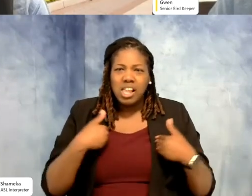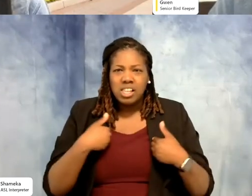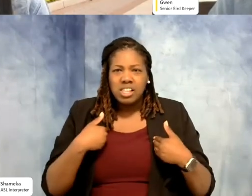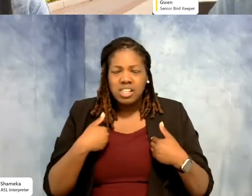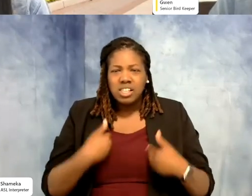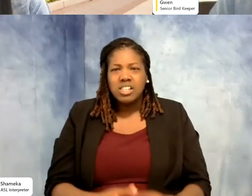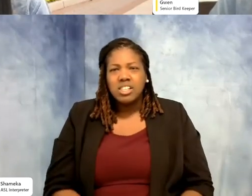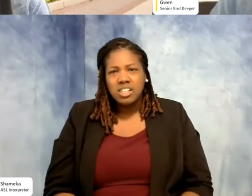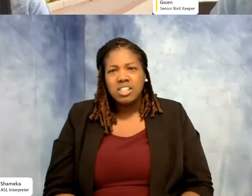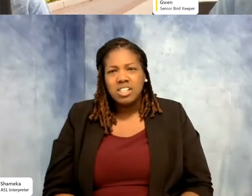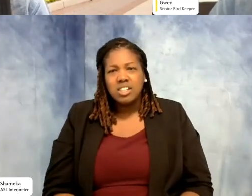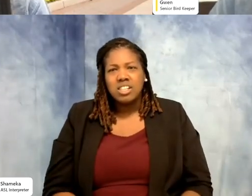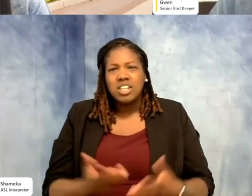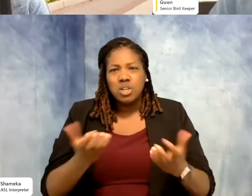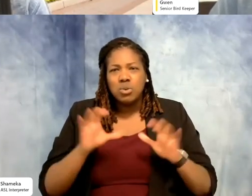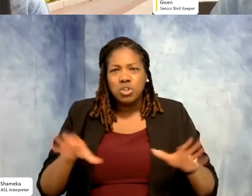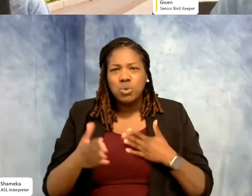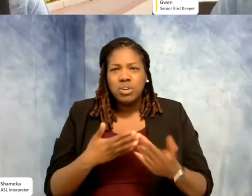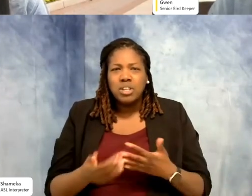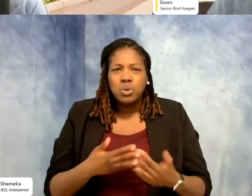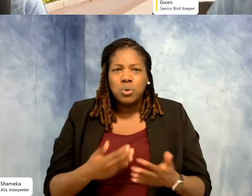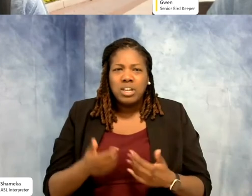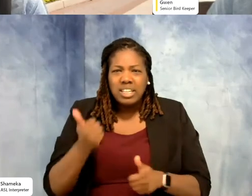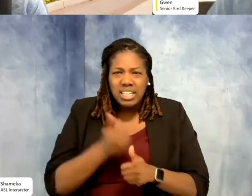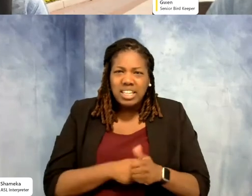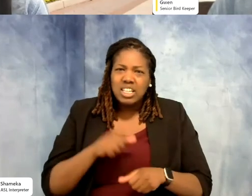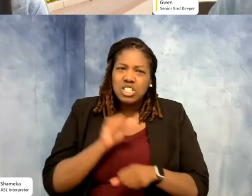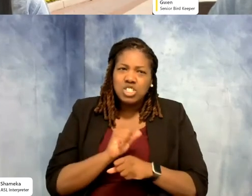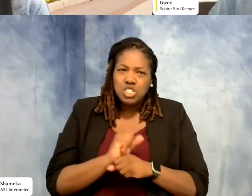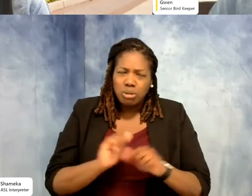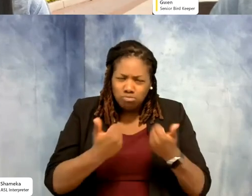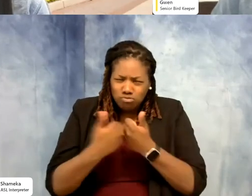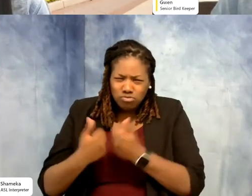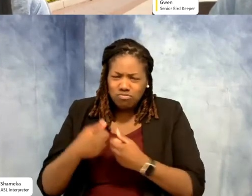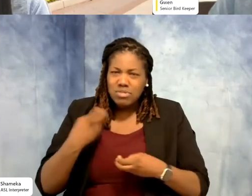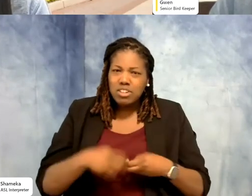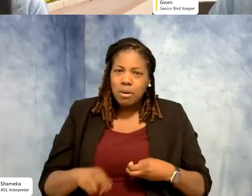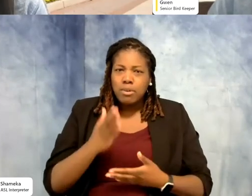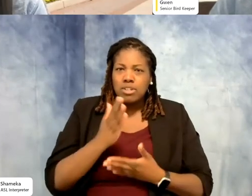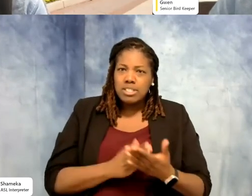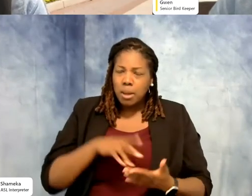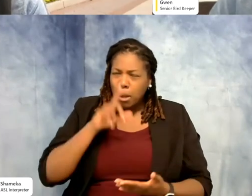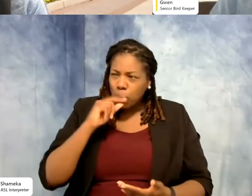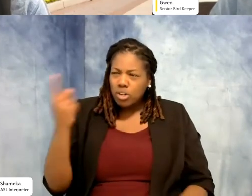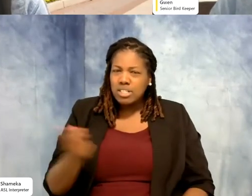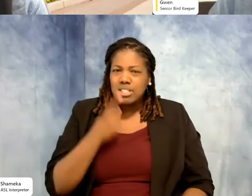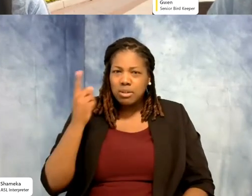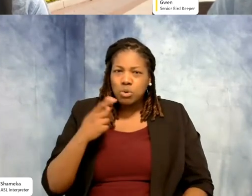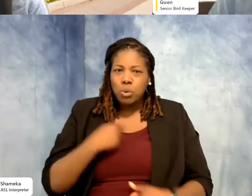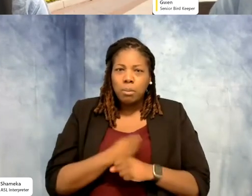you want to do anyway. Like every job has its challenges but, it's always some bird or something that's going to make you smile before you come home.